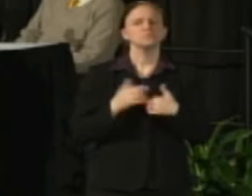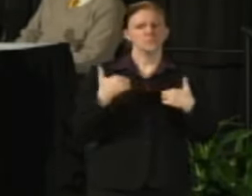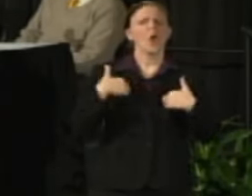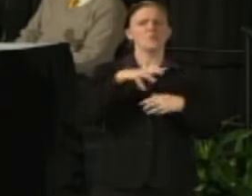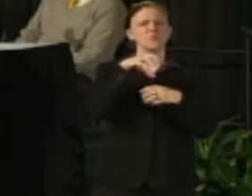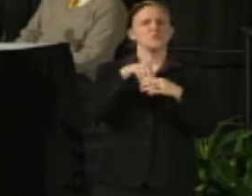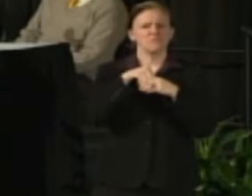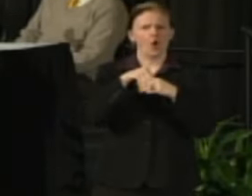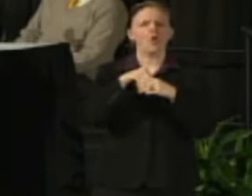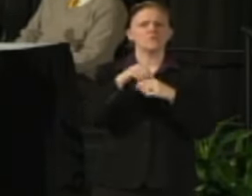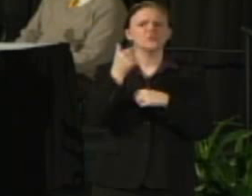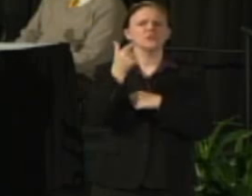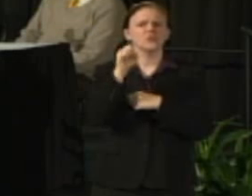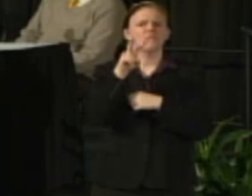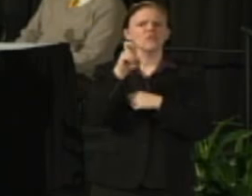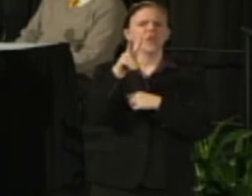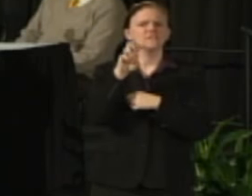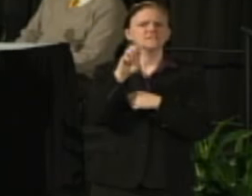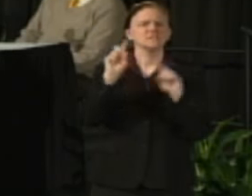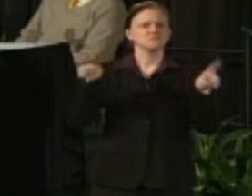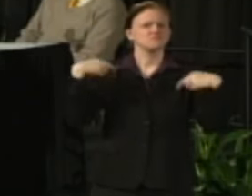for those of you who don't know me.